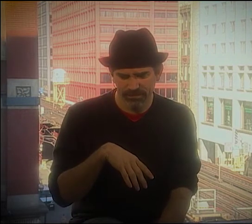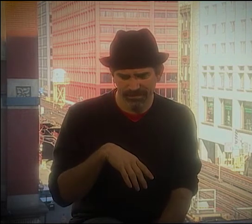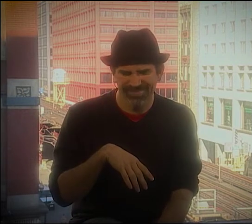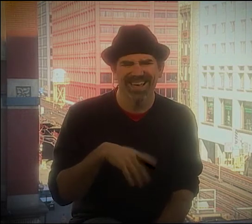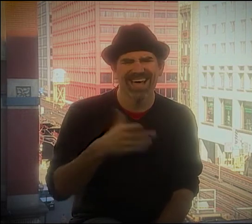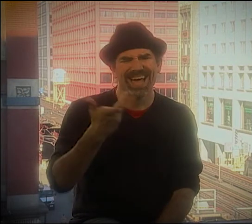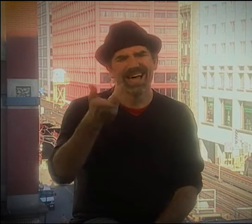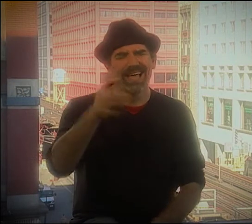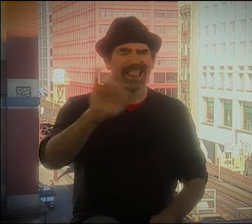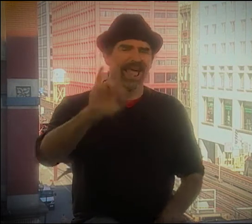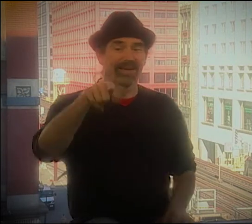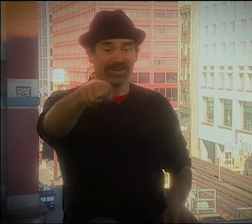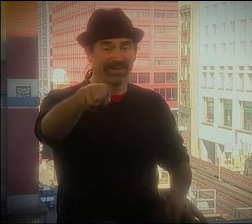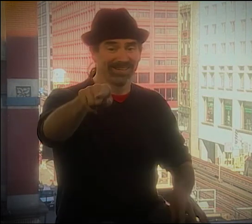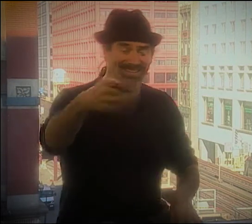IT'S LIKE, UH...